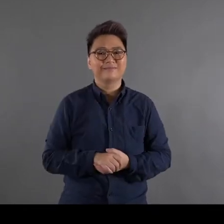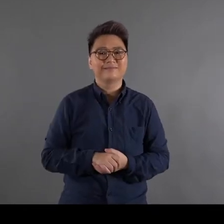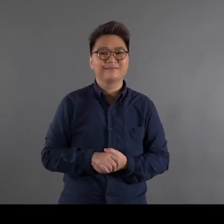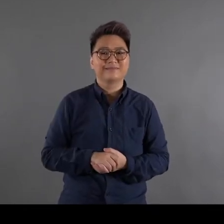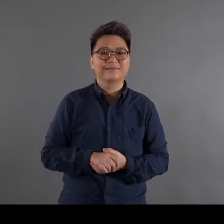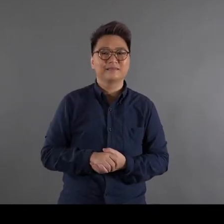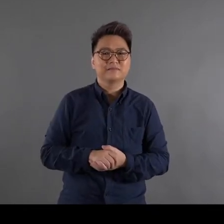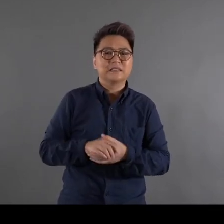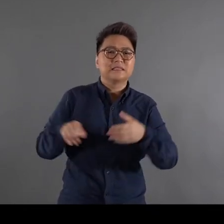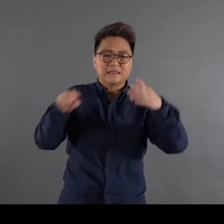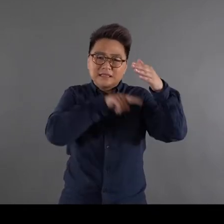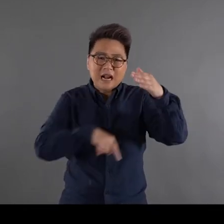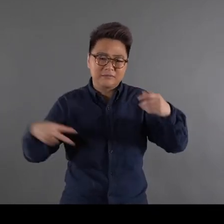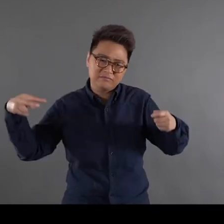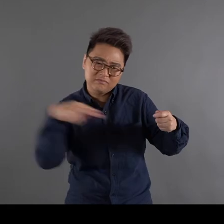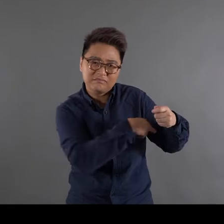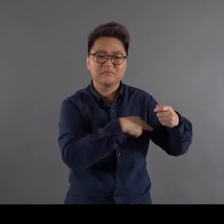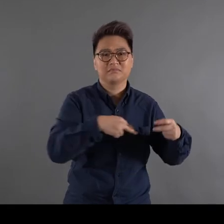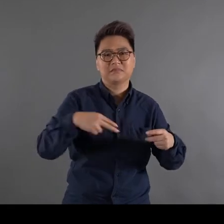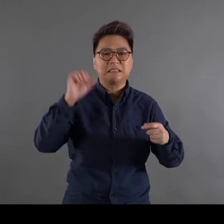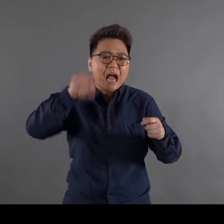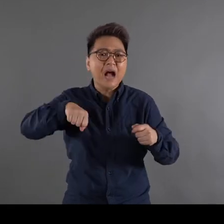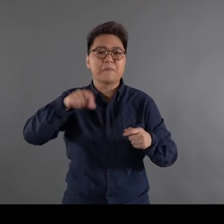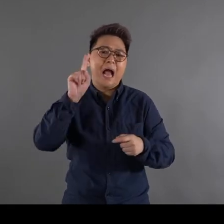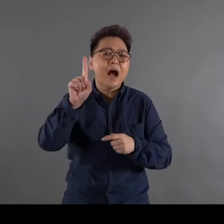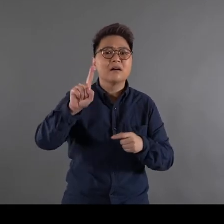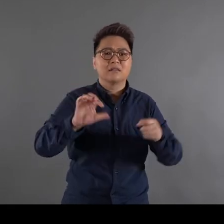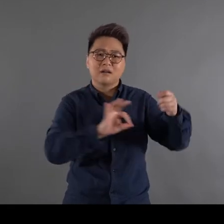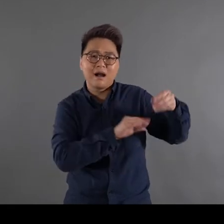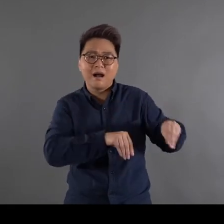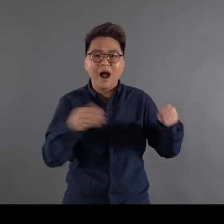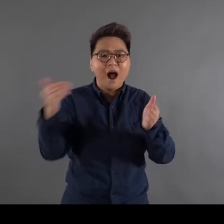This could have been left out Right But you placed it here It looks good there